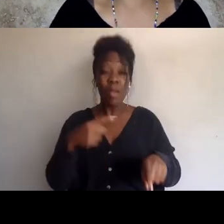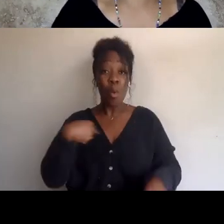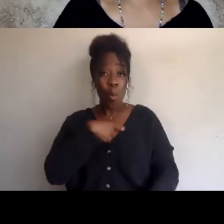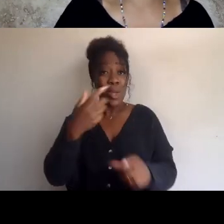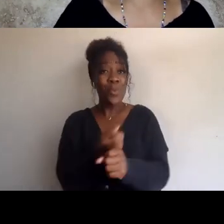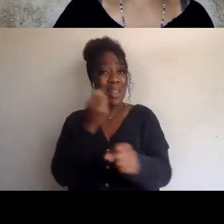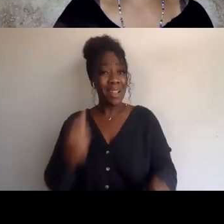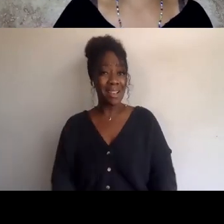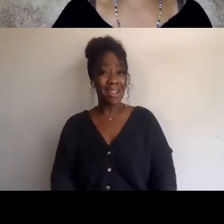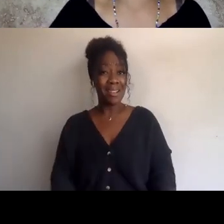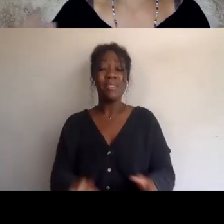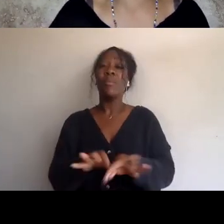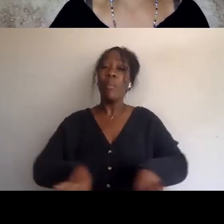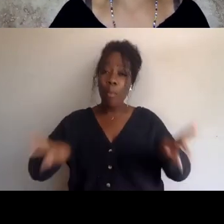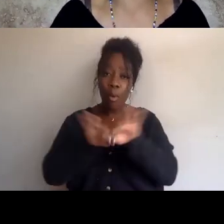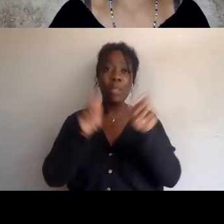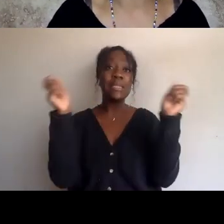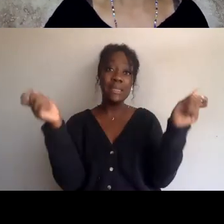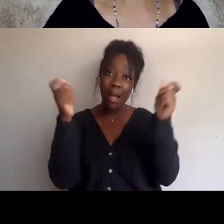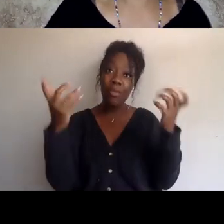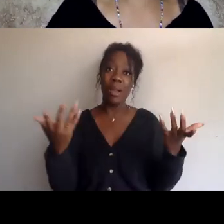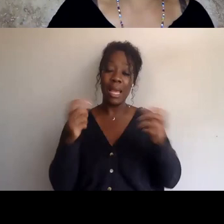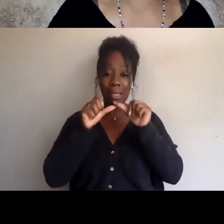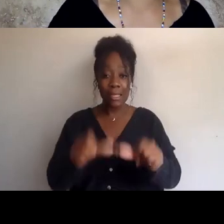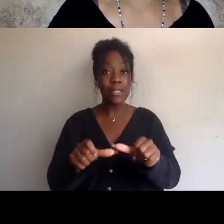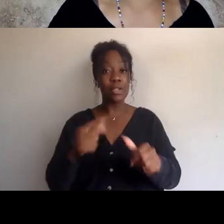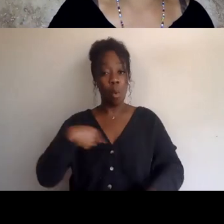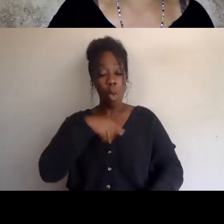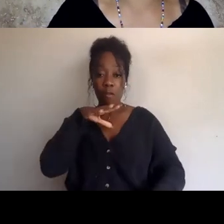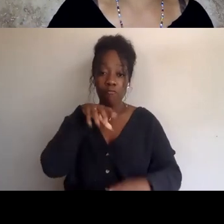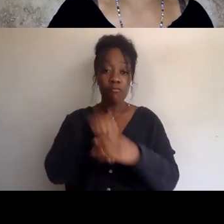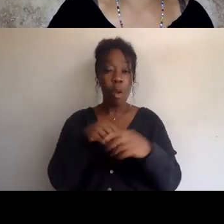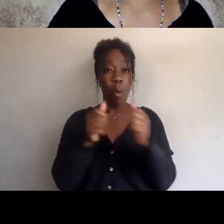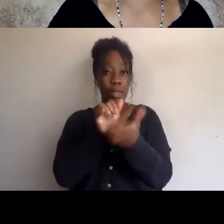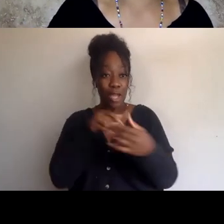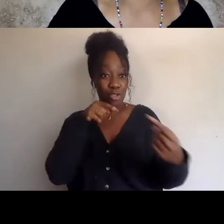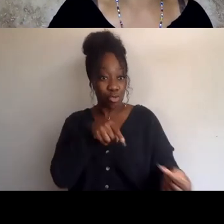and also in order to bring more people into the struggle. Does that make sense to everyone?